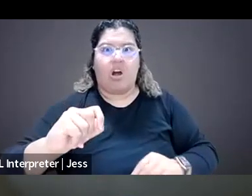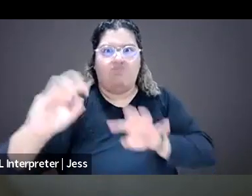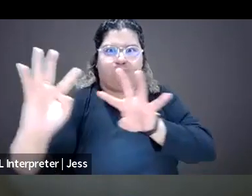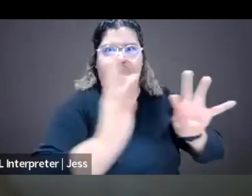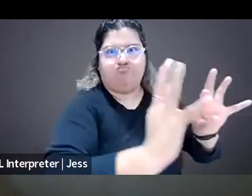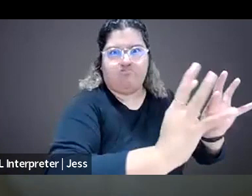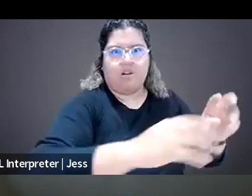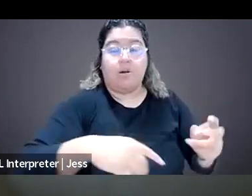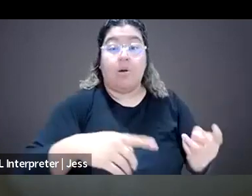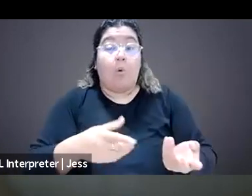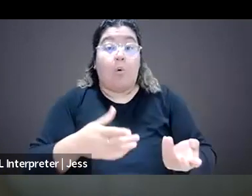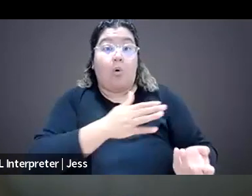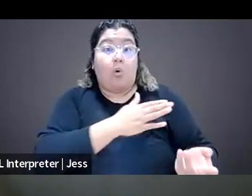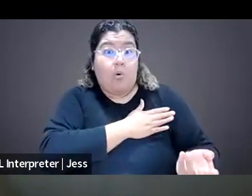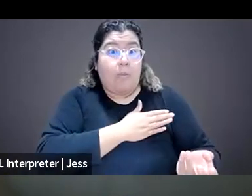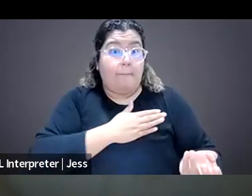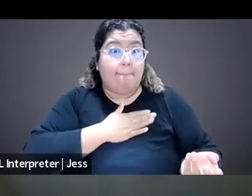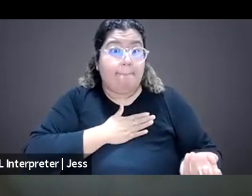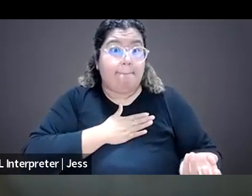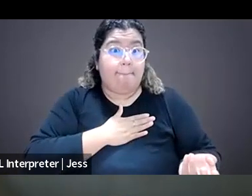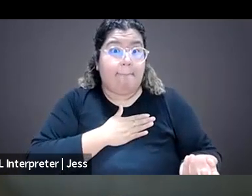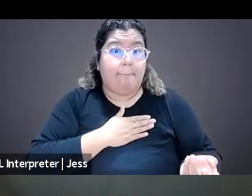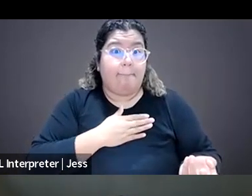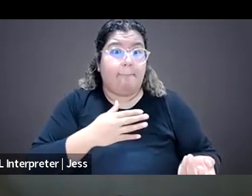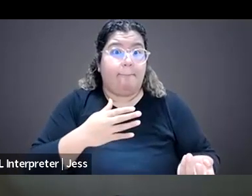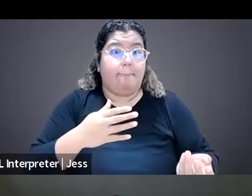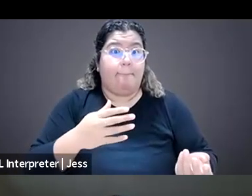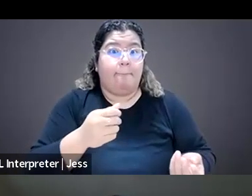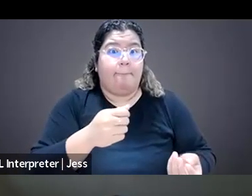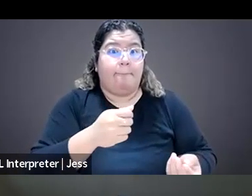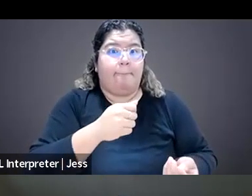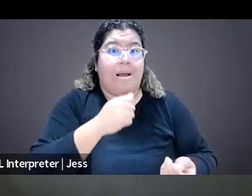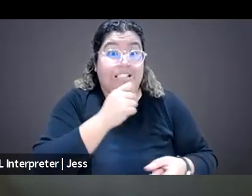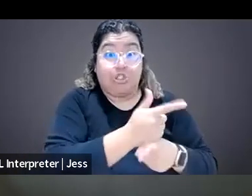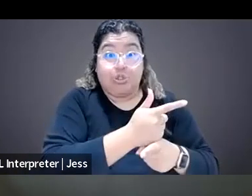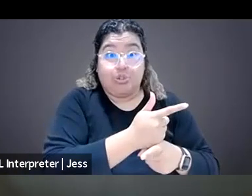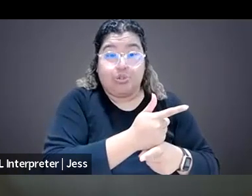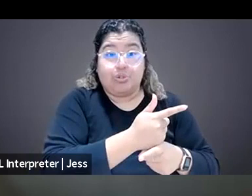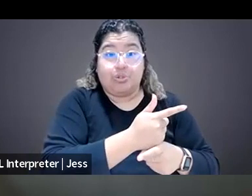They called the police on her and called CPS, you know, to try and get their child taken away,